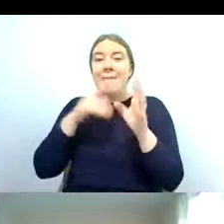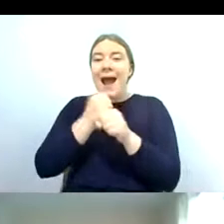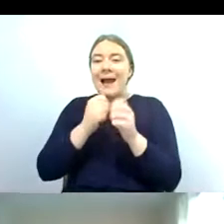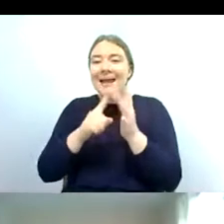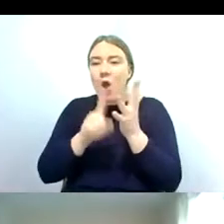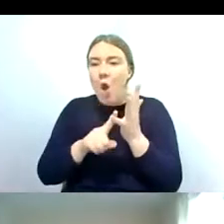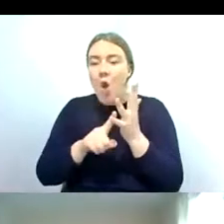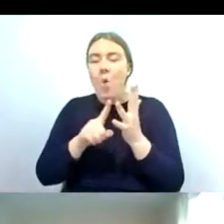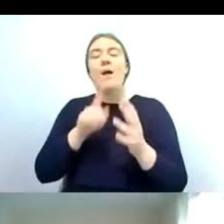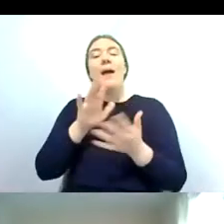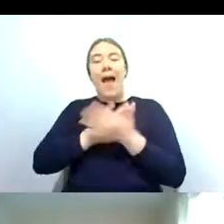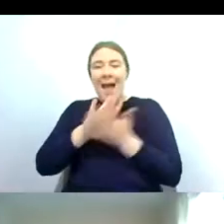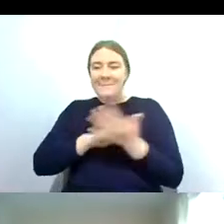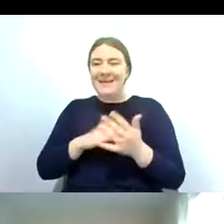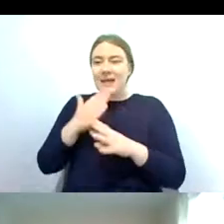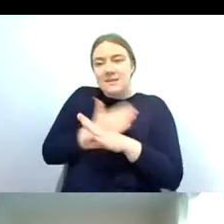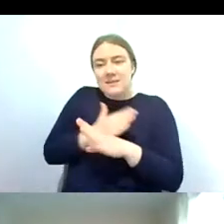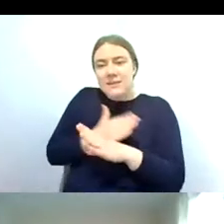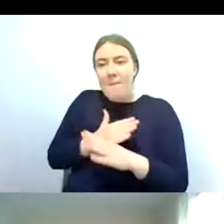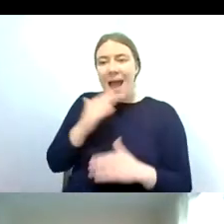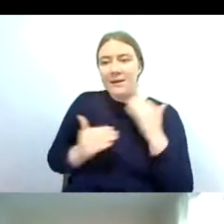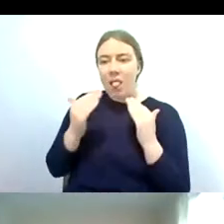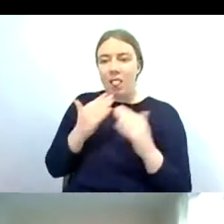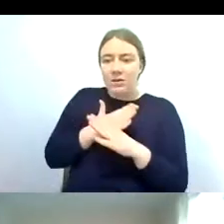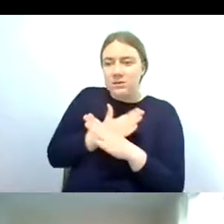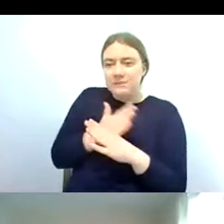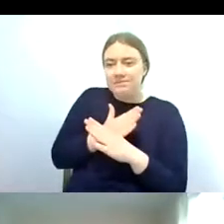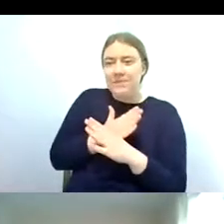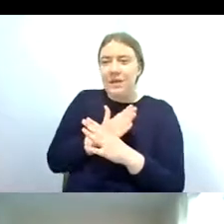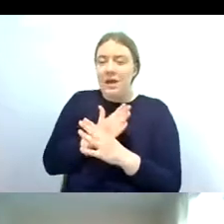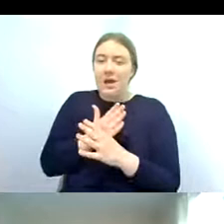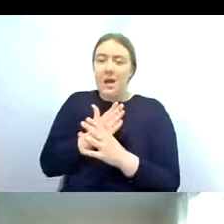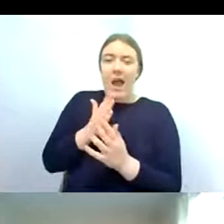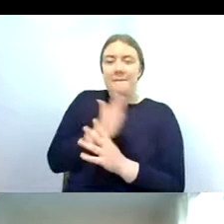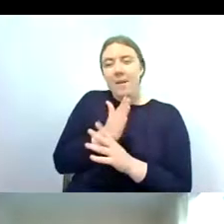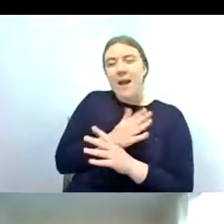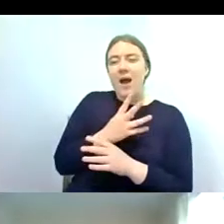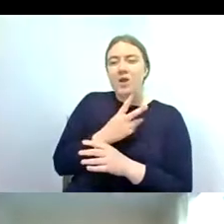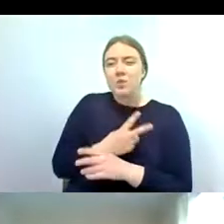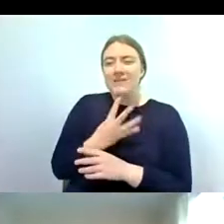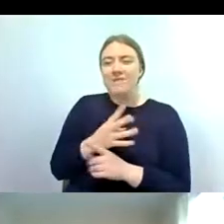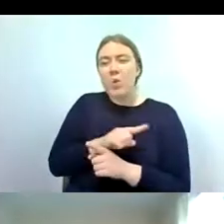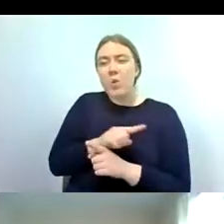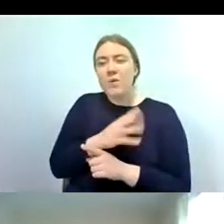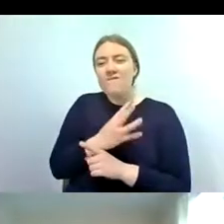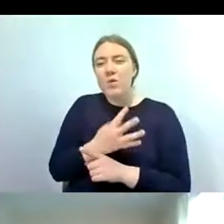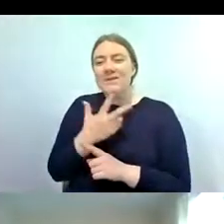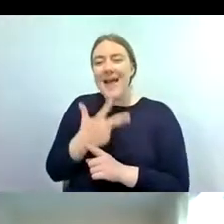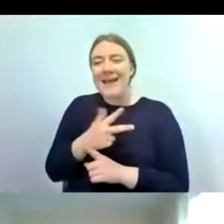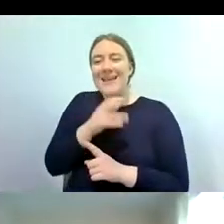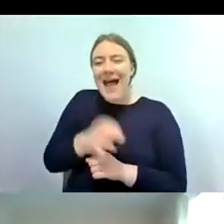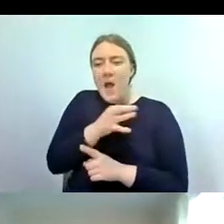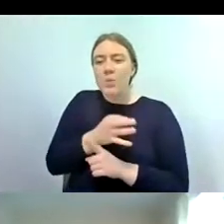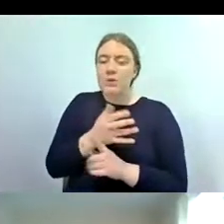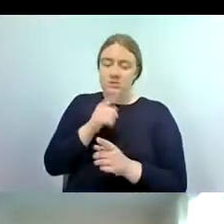a sub adult stage and between 24 to 48 hours after they've emerged as this sub adult they